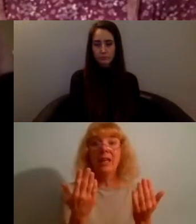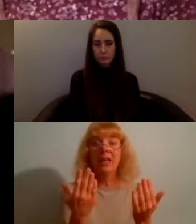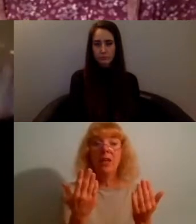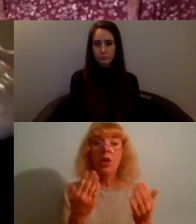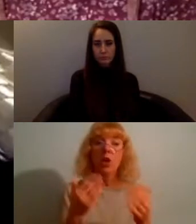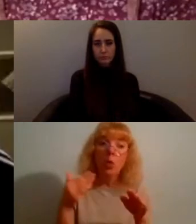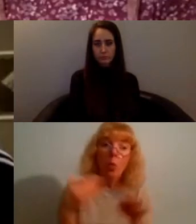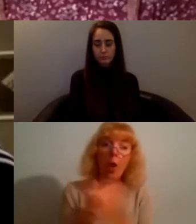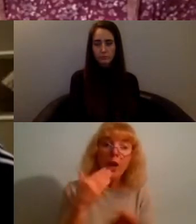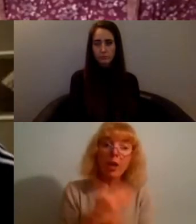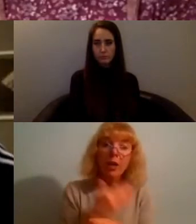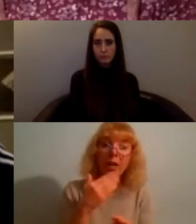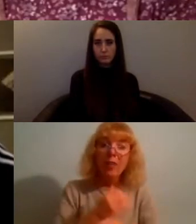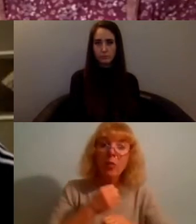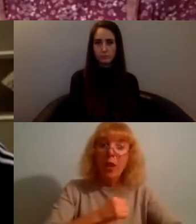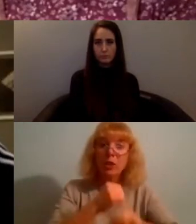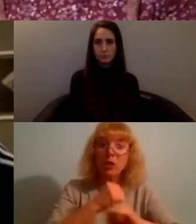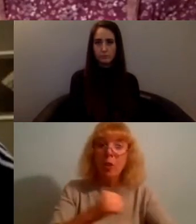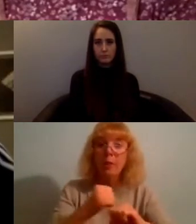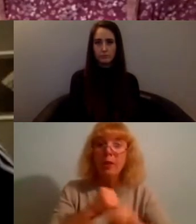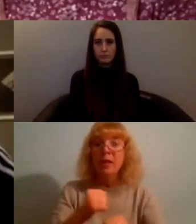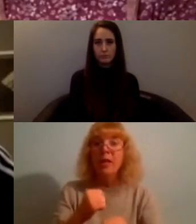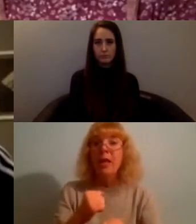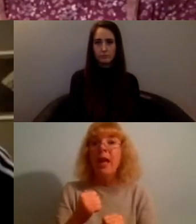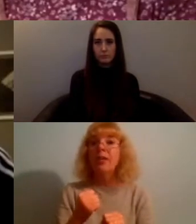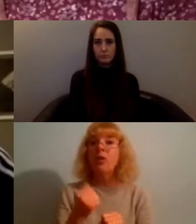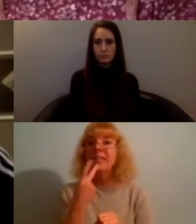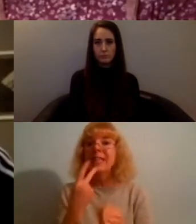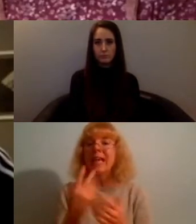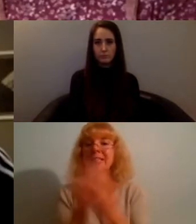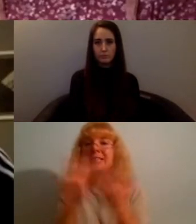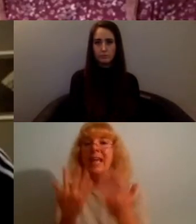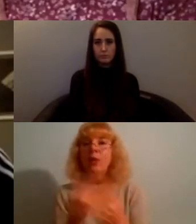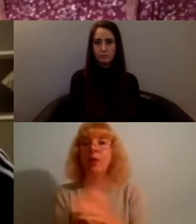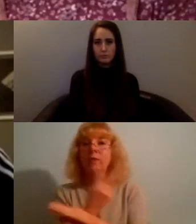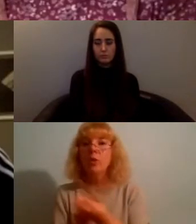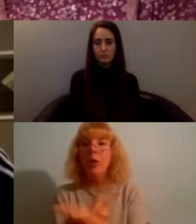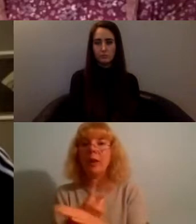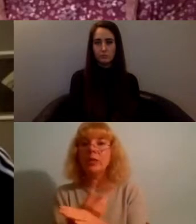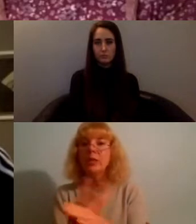is two hours of the workshop everyone's paid and no one does anything um so yeah